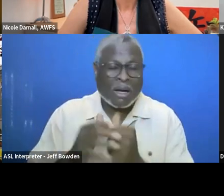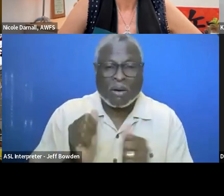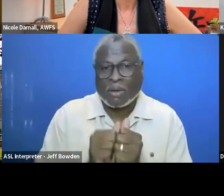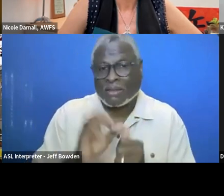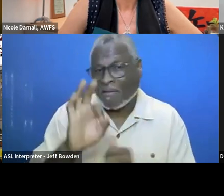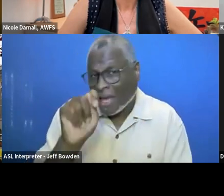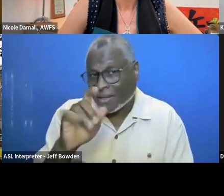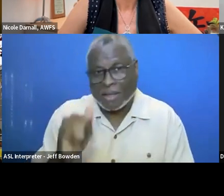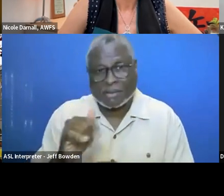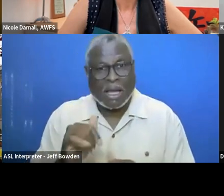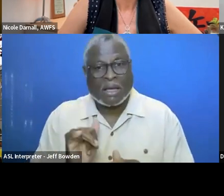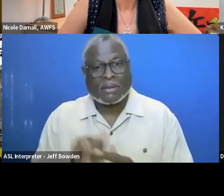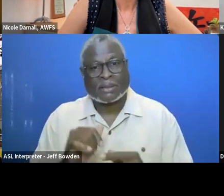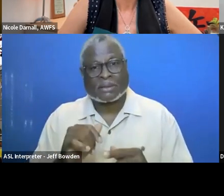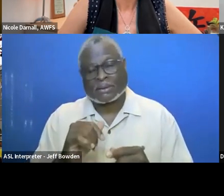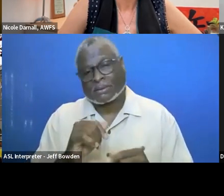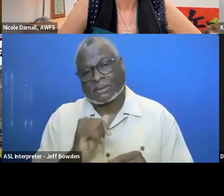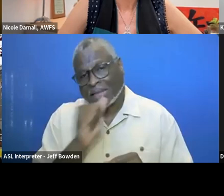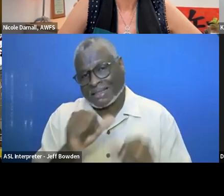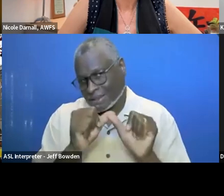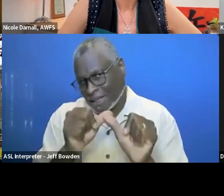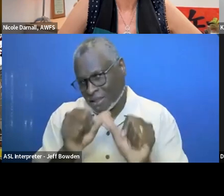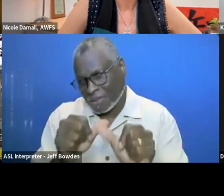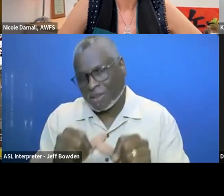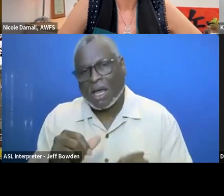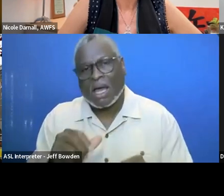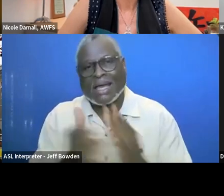that most contracting officers are not sustainability experts.